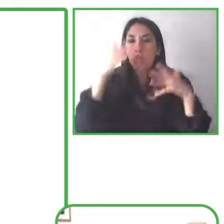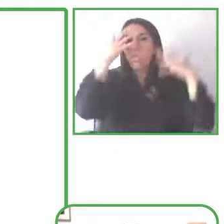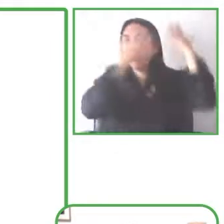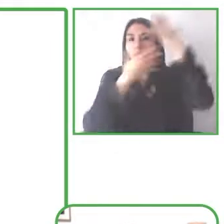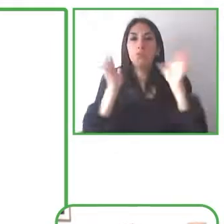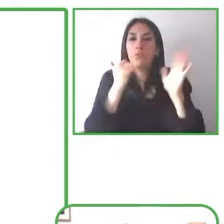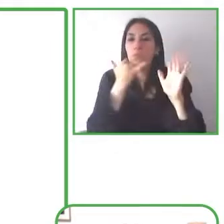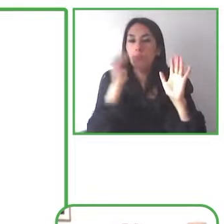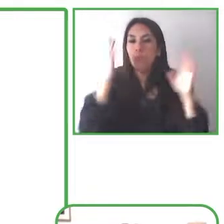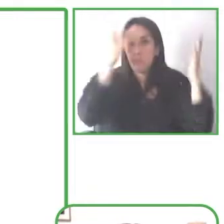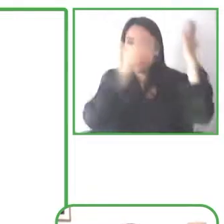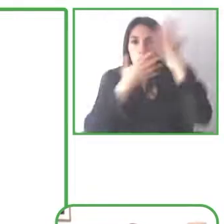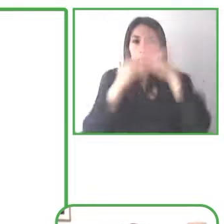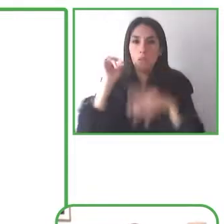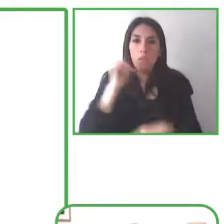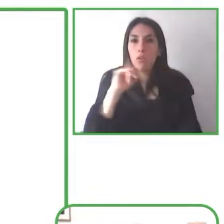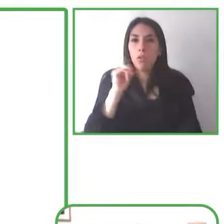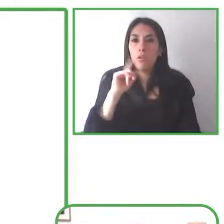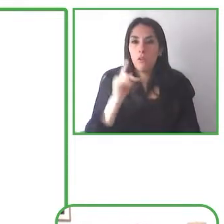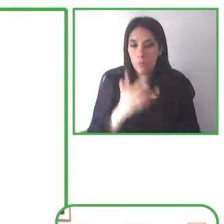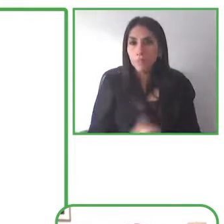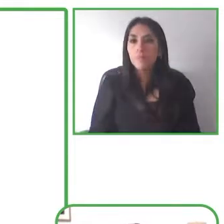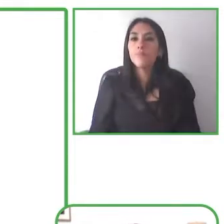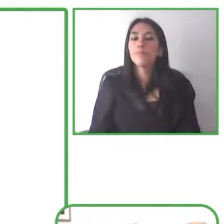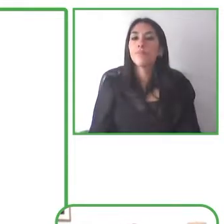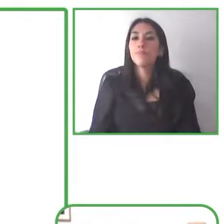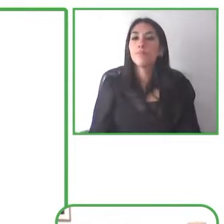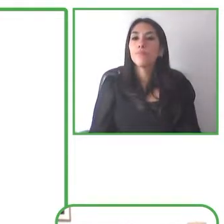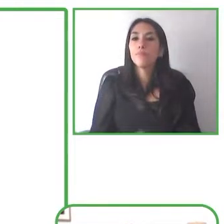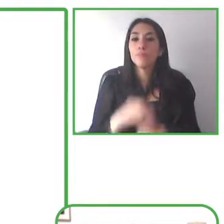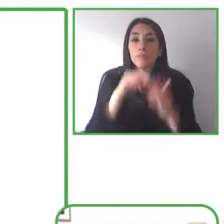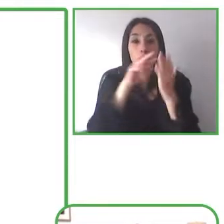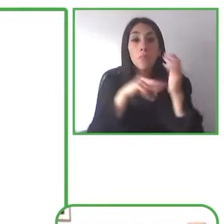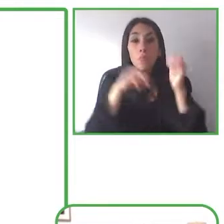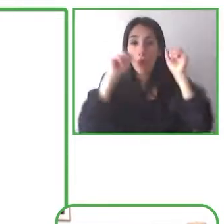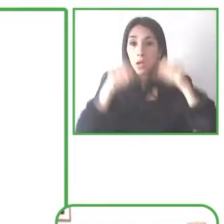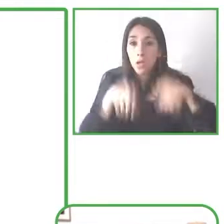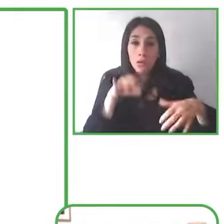or a certain portion of the screen to be read aloud and as it's read there's